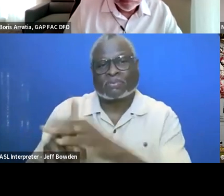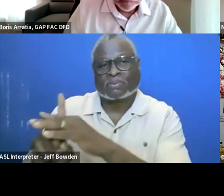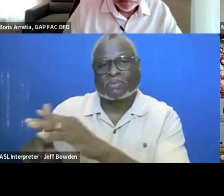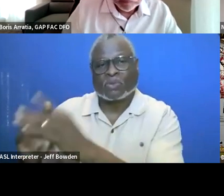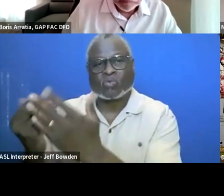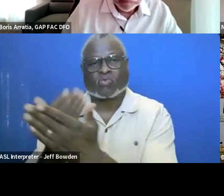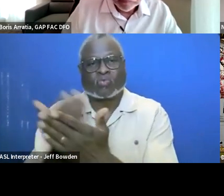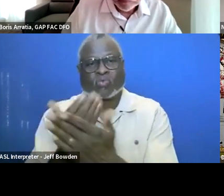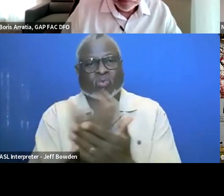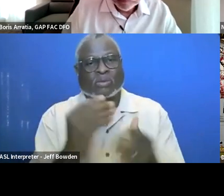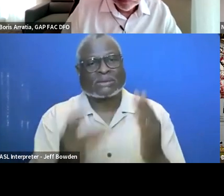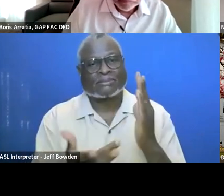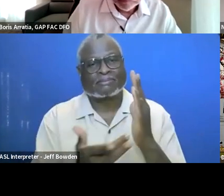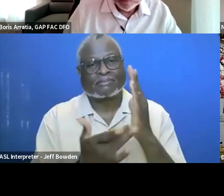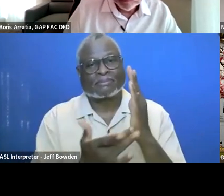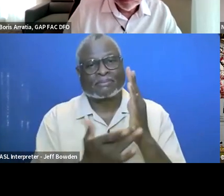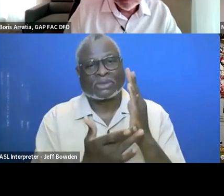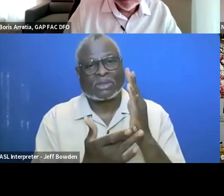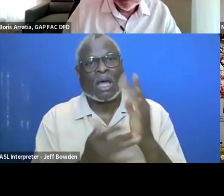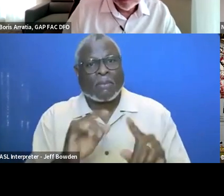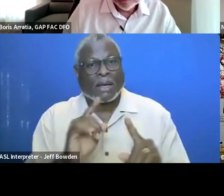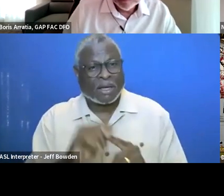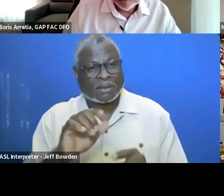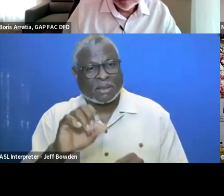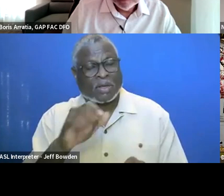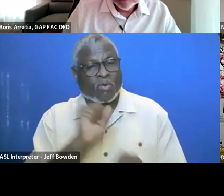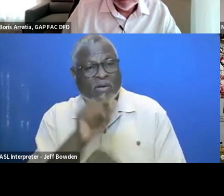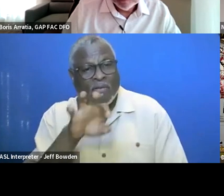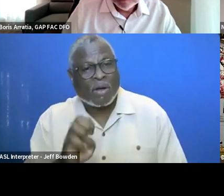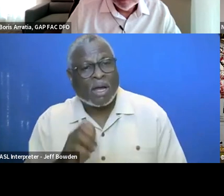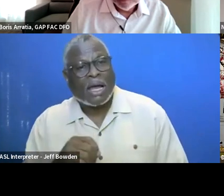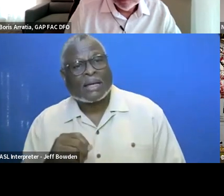Like the Acquisition Workforce, there is a challenge